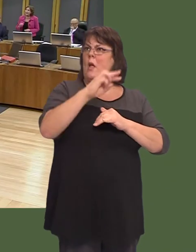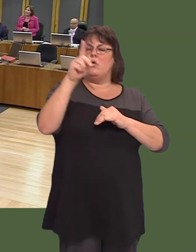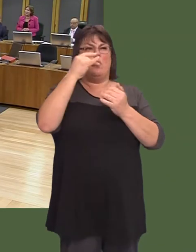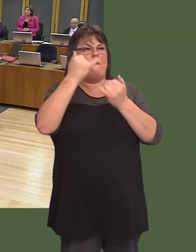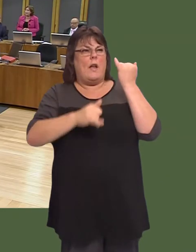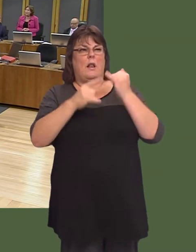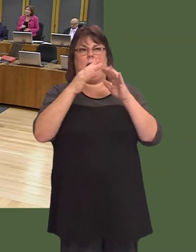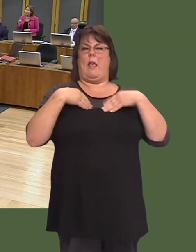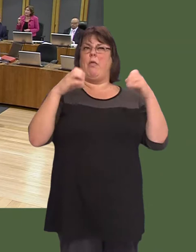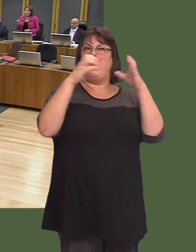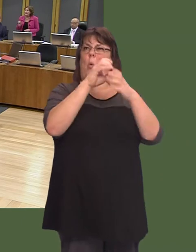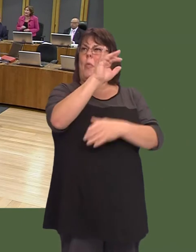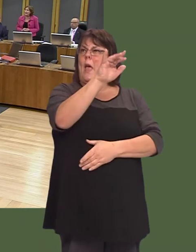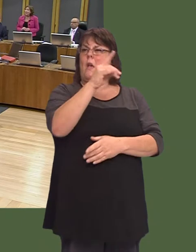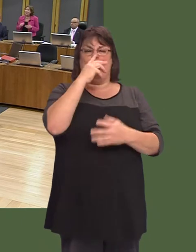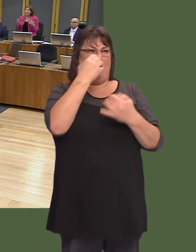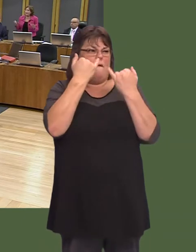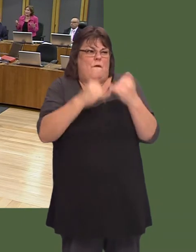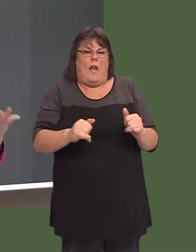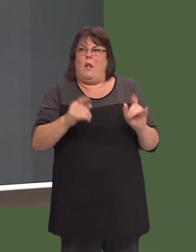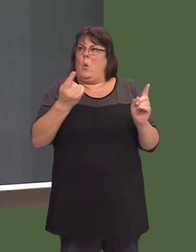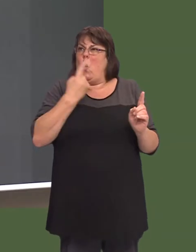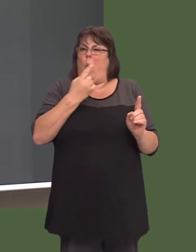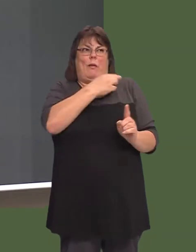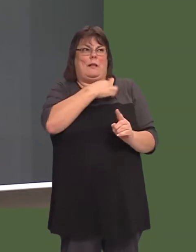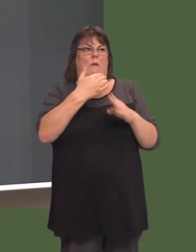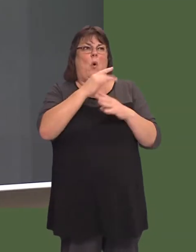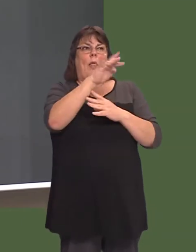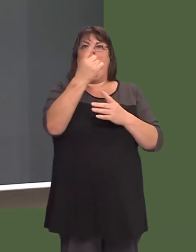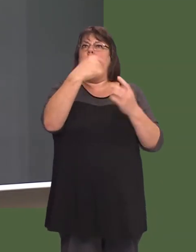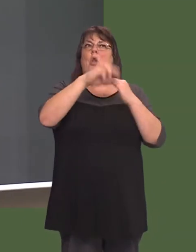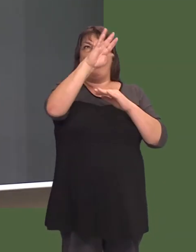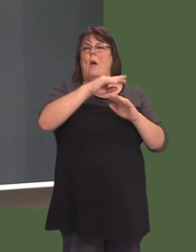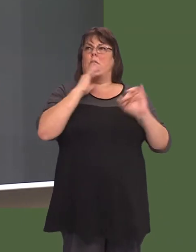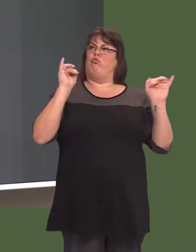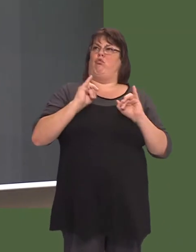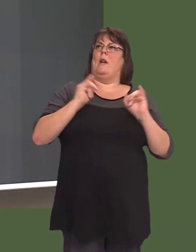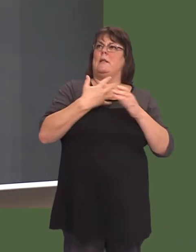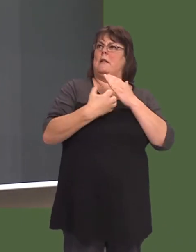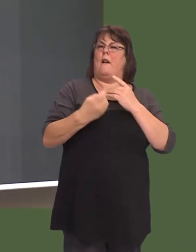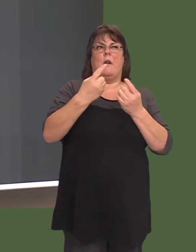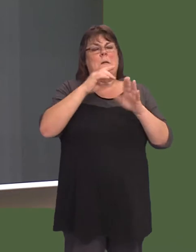failing the health board, and youíre failing the actual staff who work there. We are in crisis in north Wales.